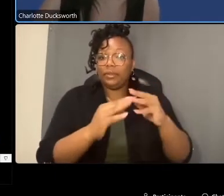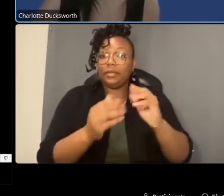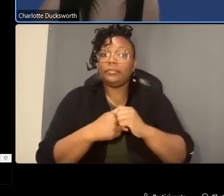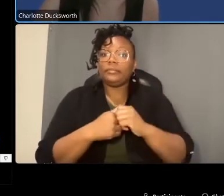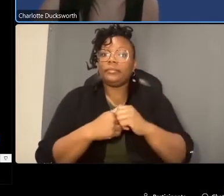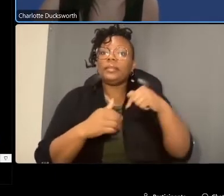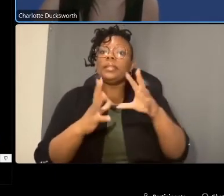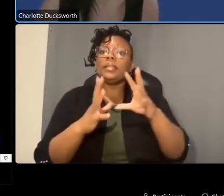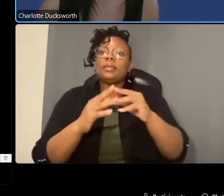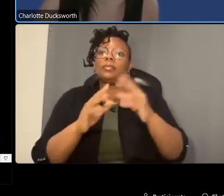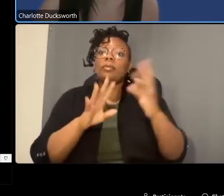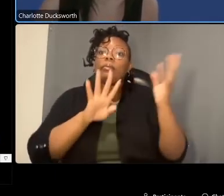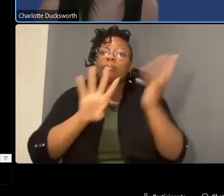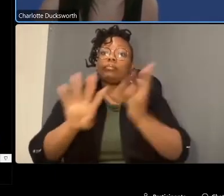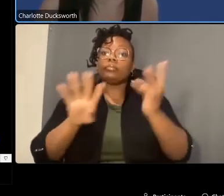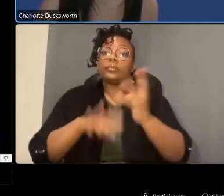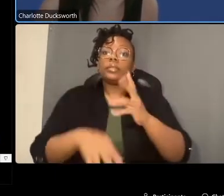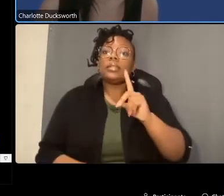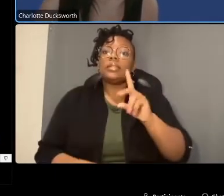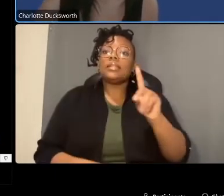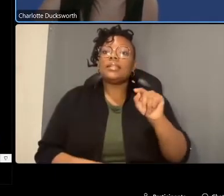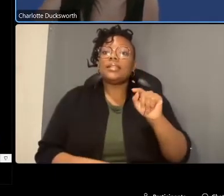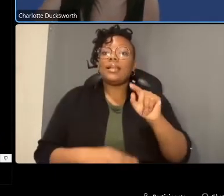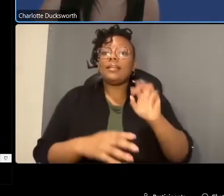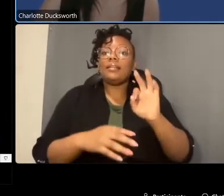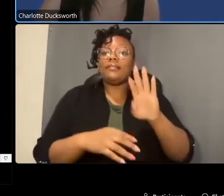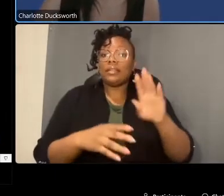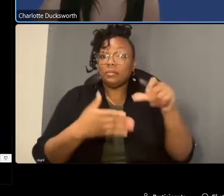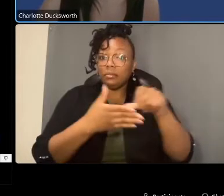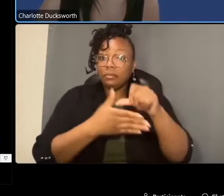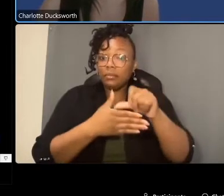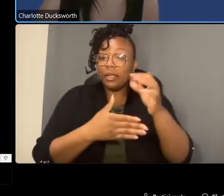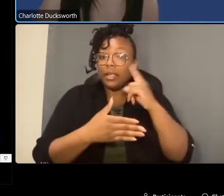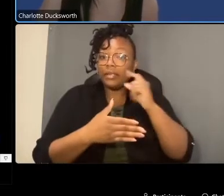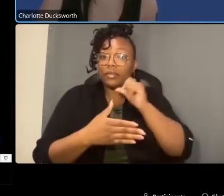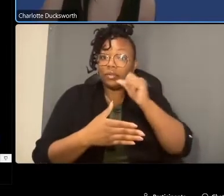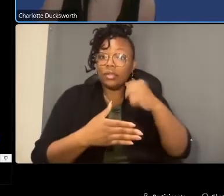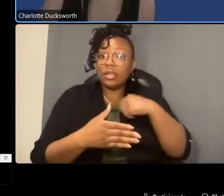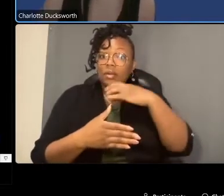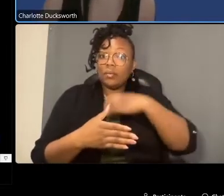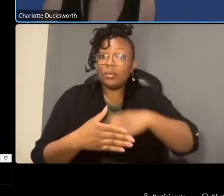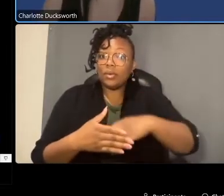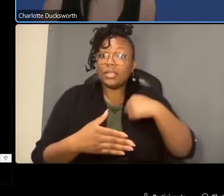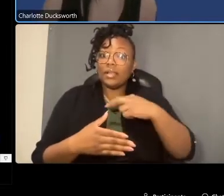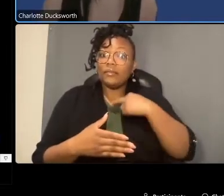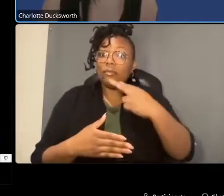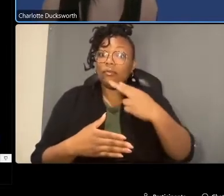is being live streamed to ddot's facebook page and if you do not wish to have your voice recorded